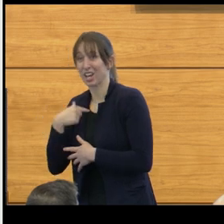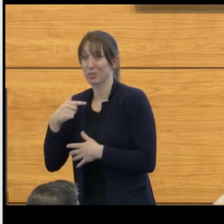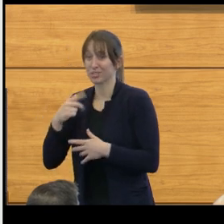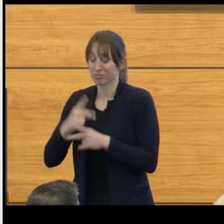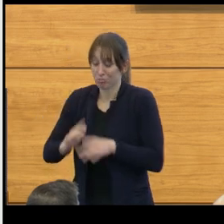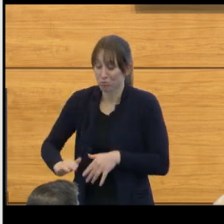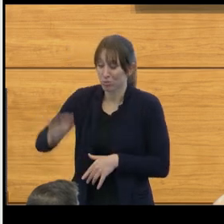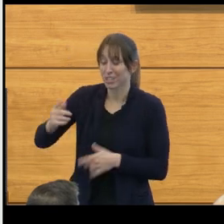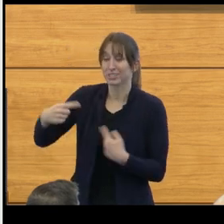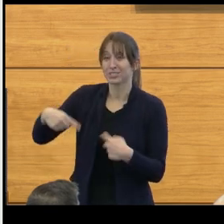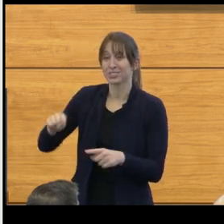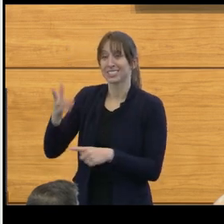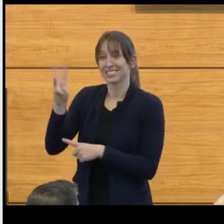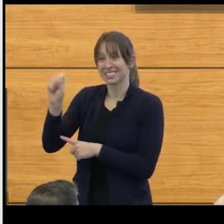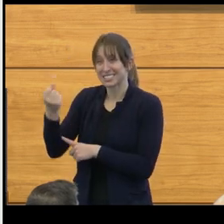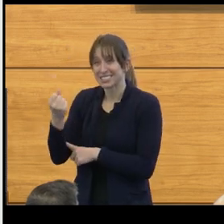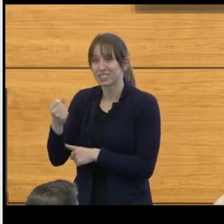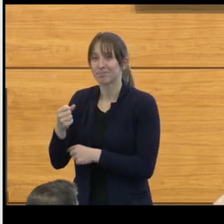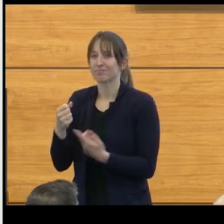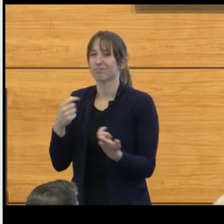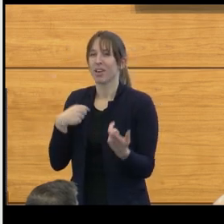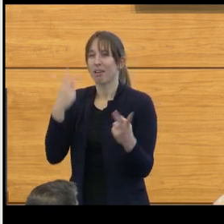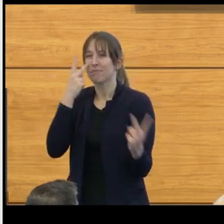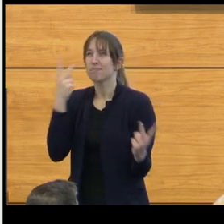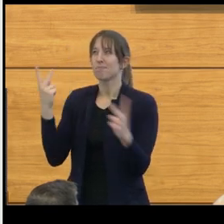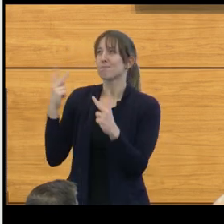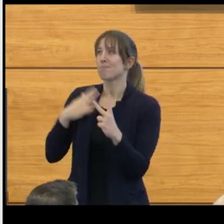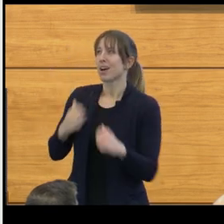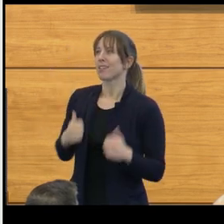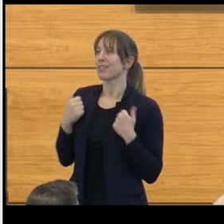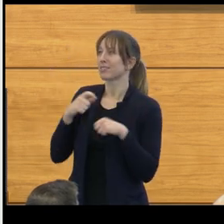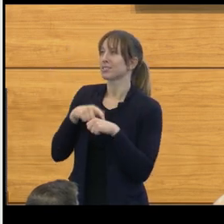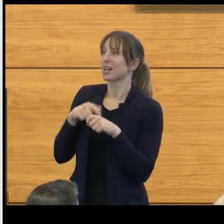and I reflect in my own lifetime an understanding of that.